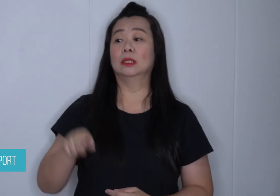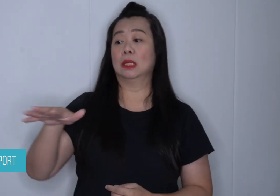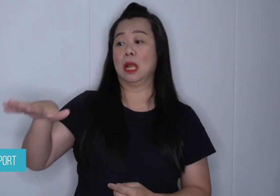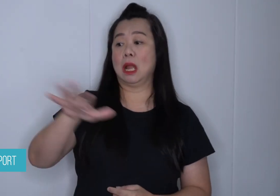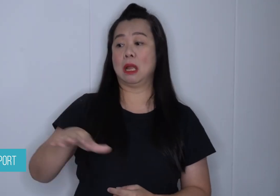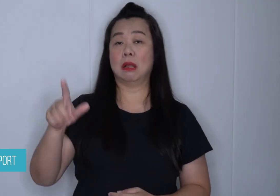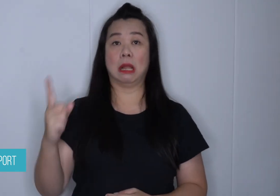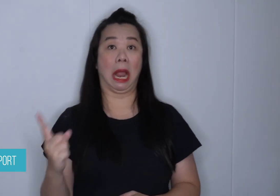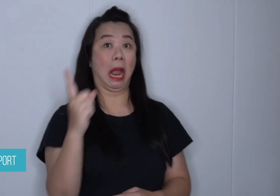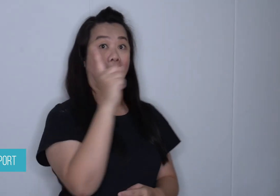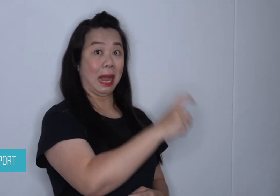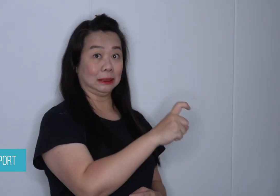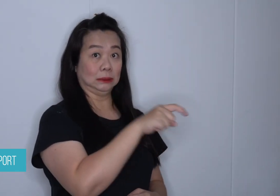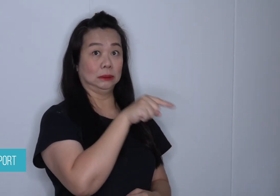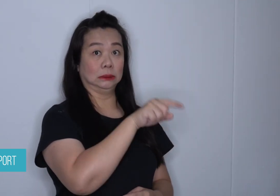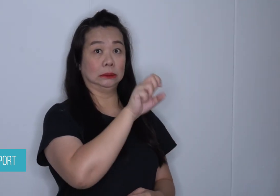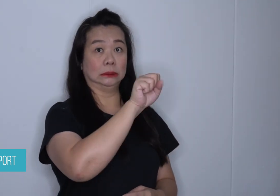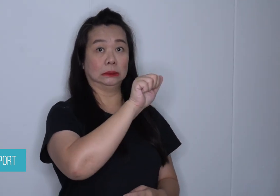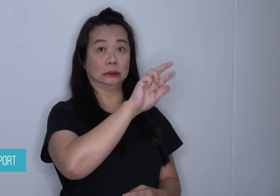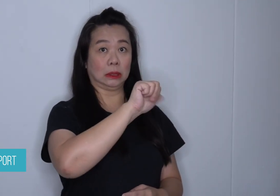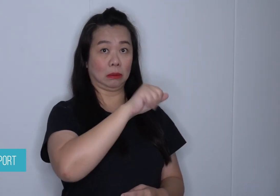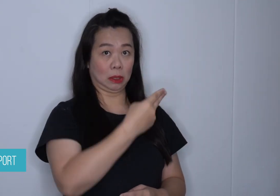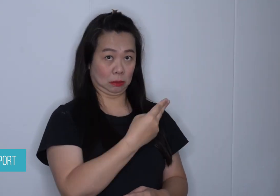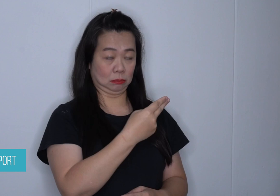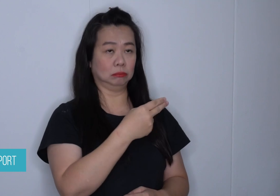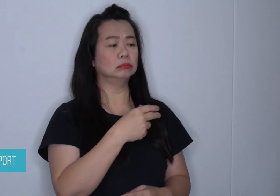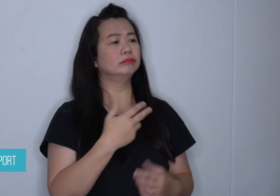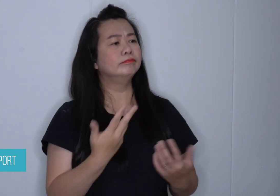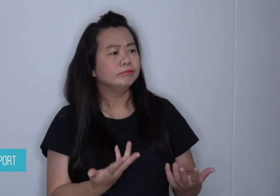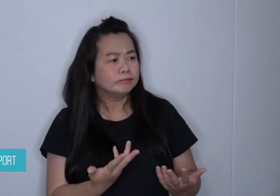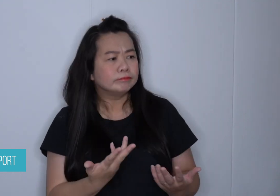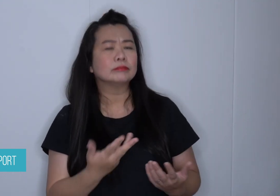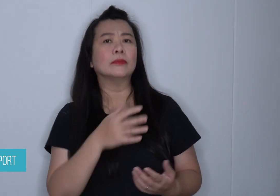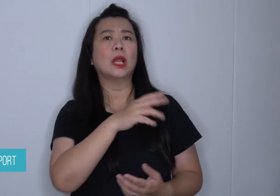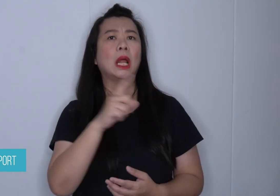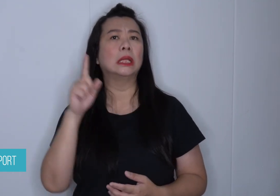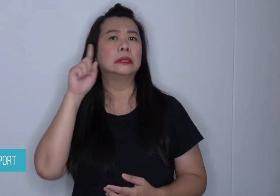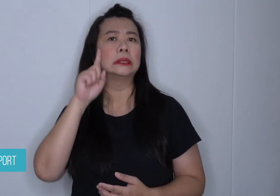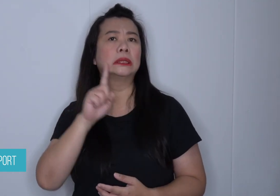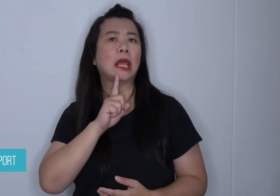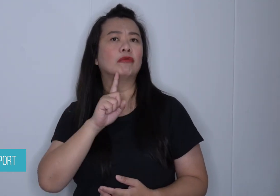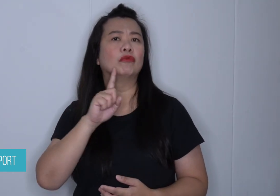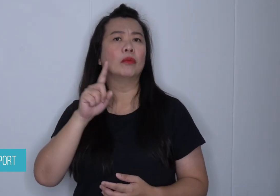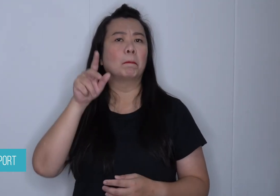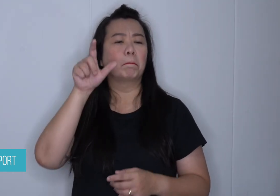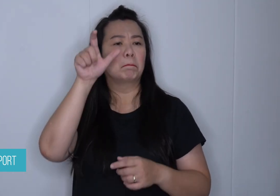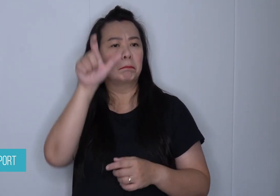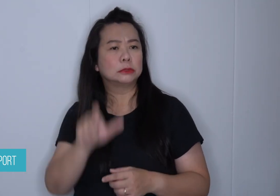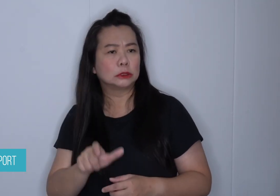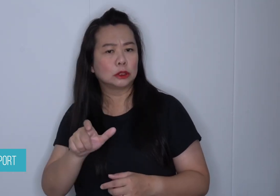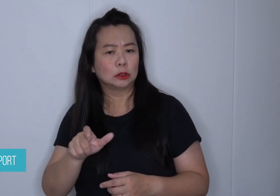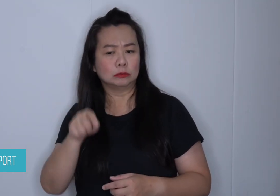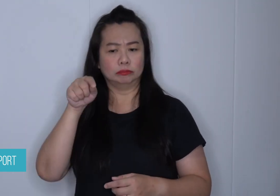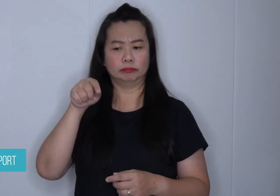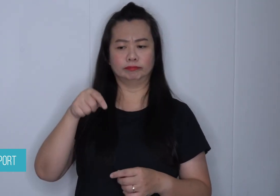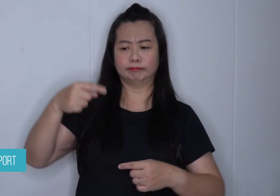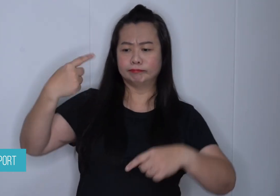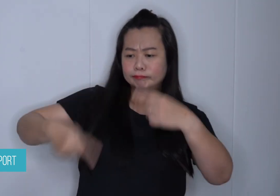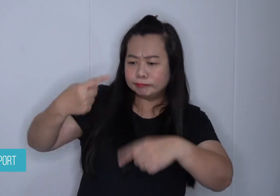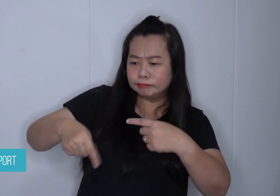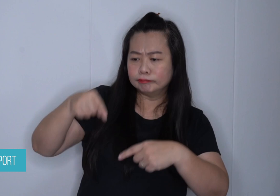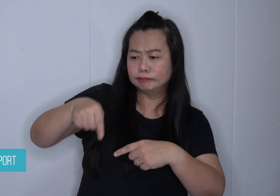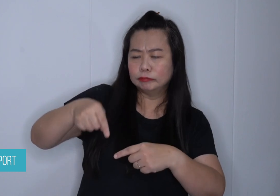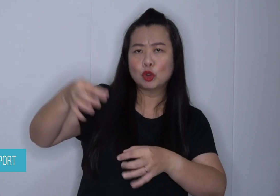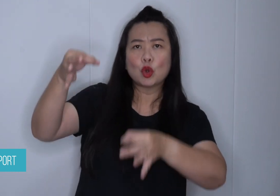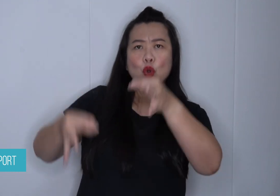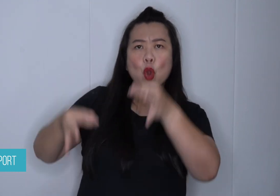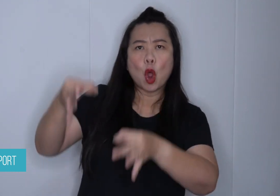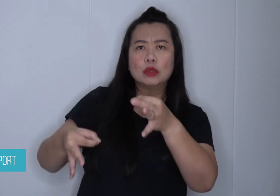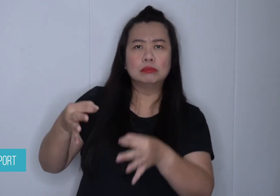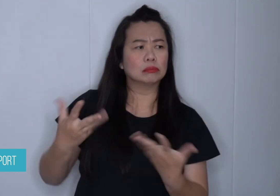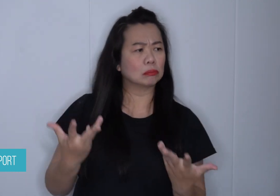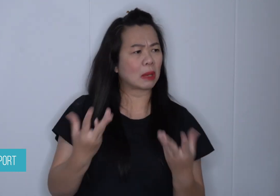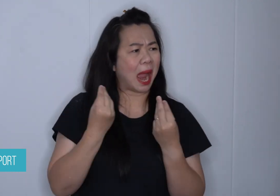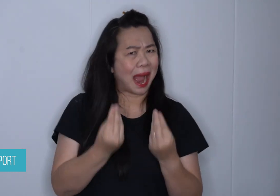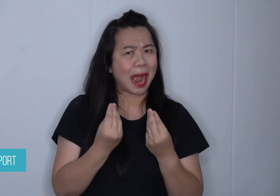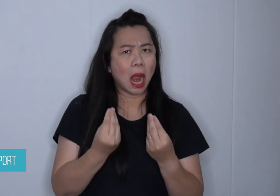can argue in court? Sarah happily answered that she would have